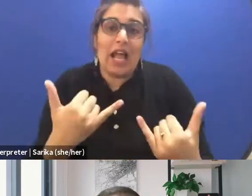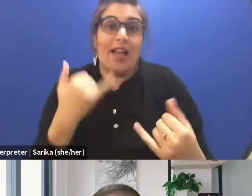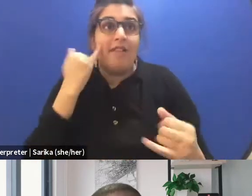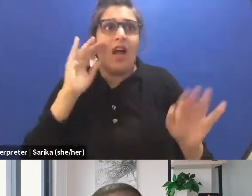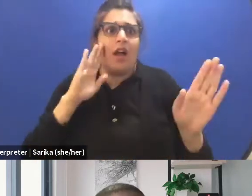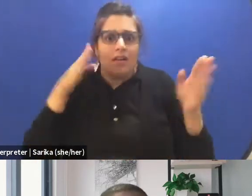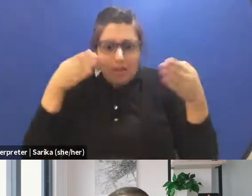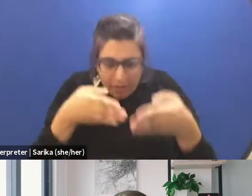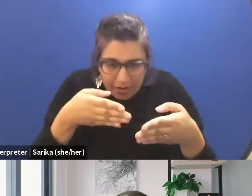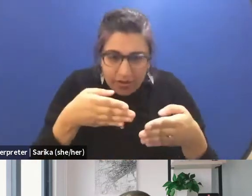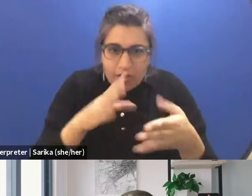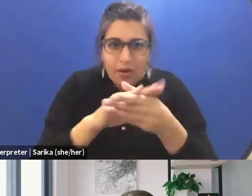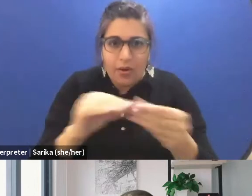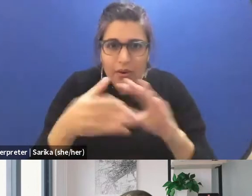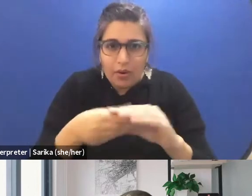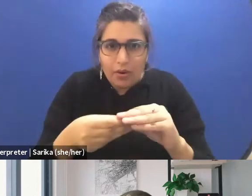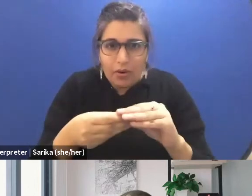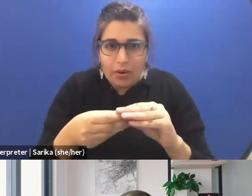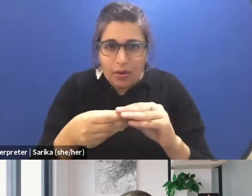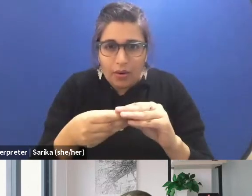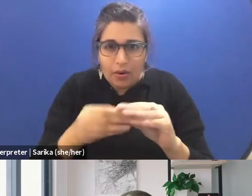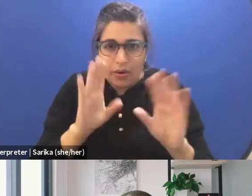I will not bring a lot of help to that woman.